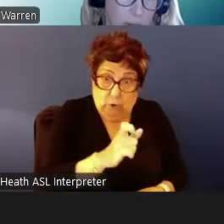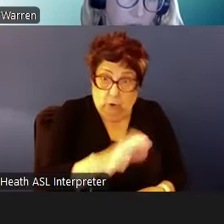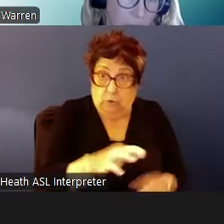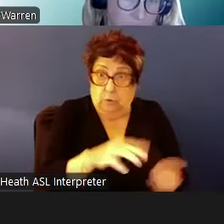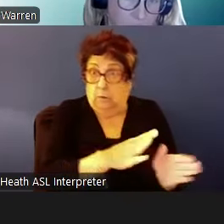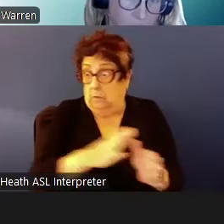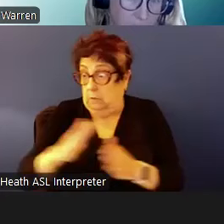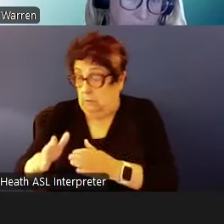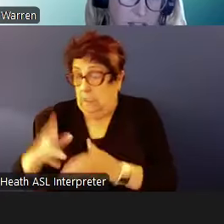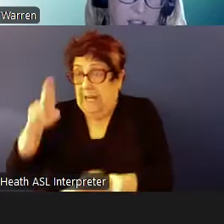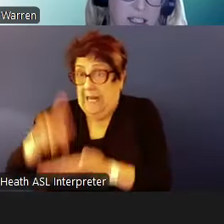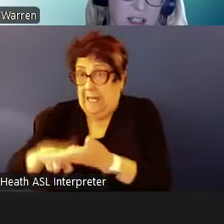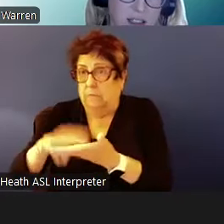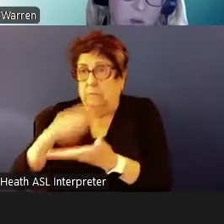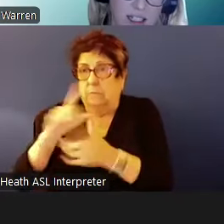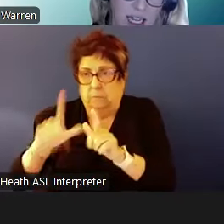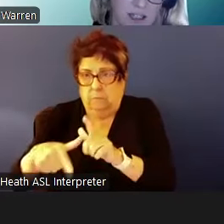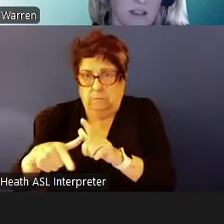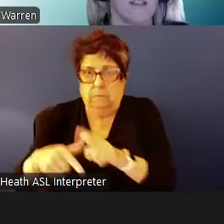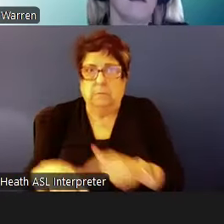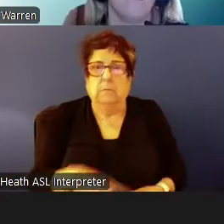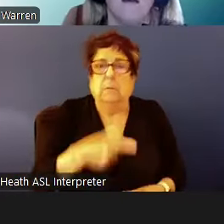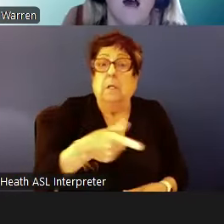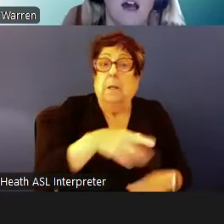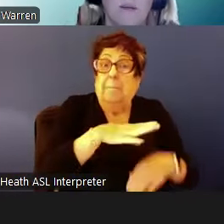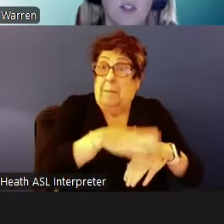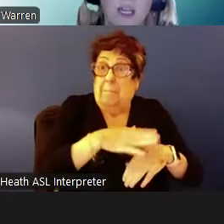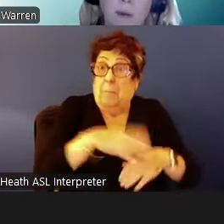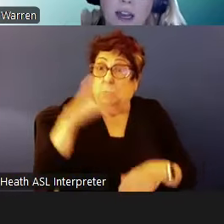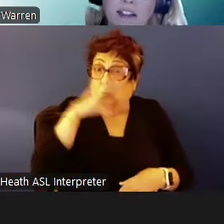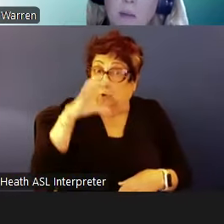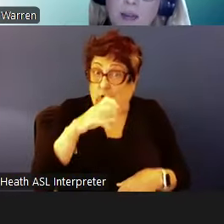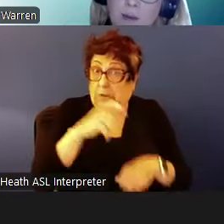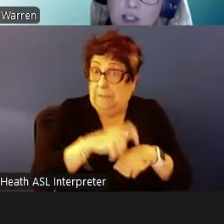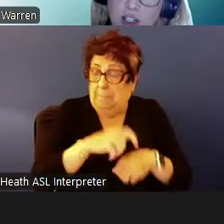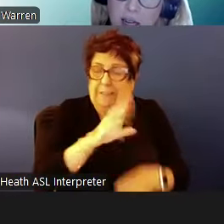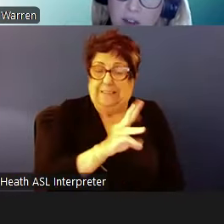for mainstream families is 61 days. So keep in mind that the minimum search time they are